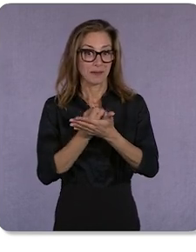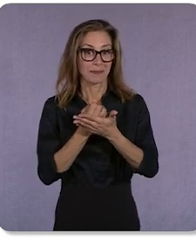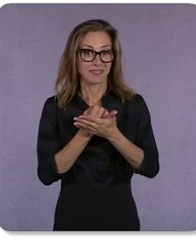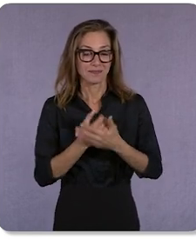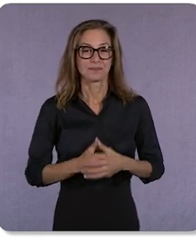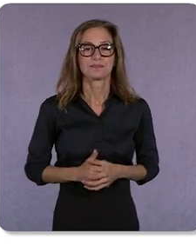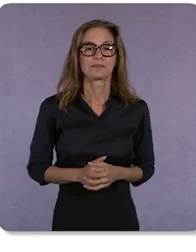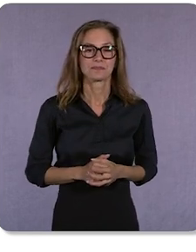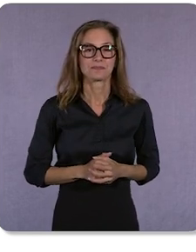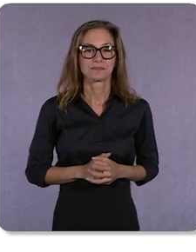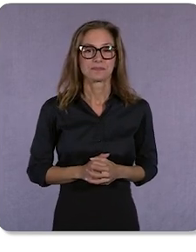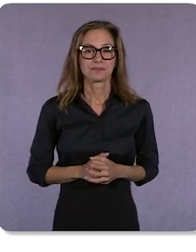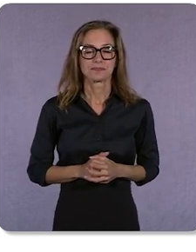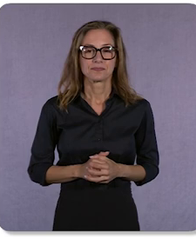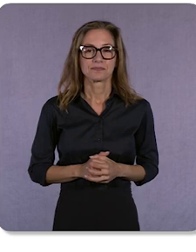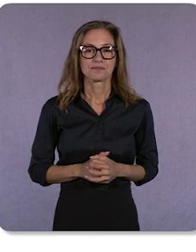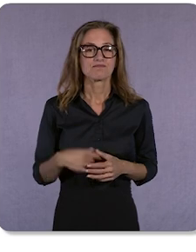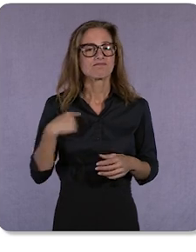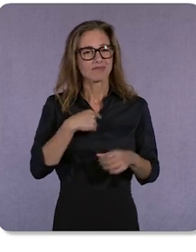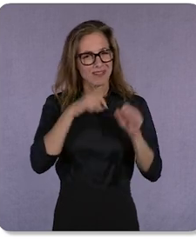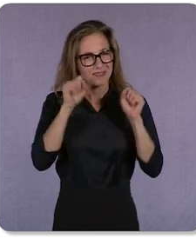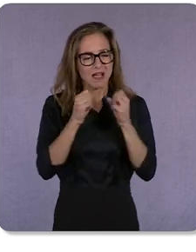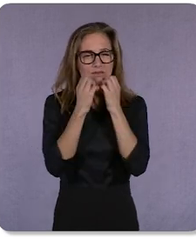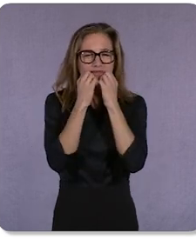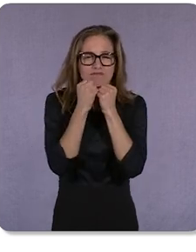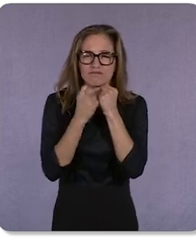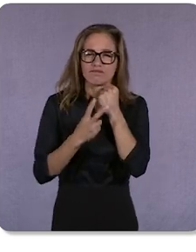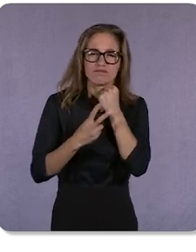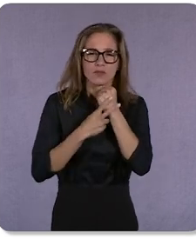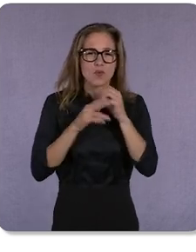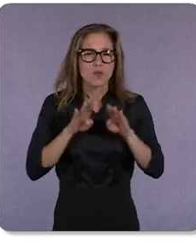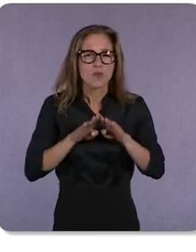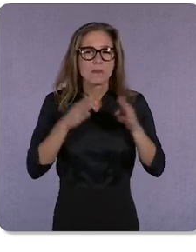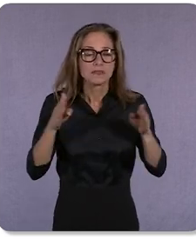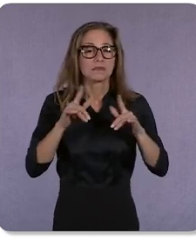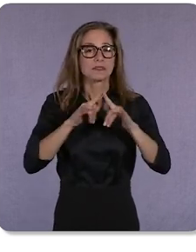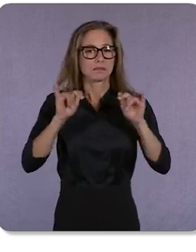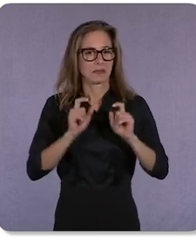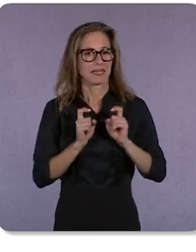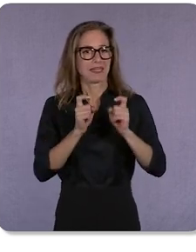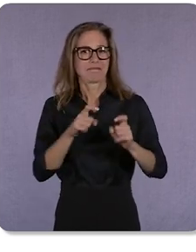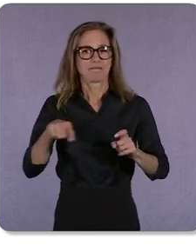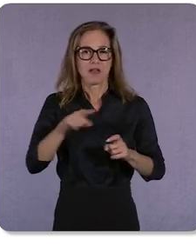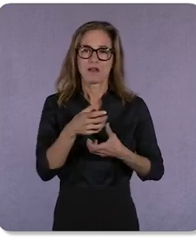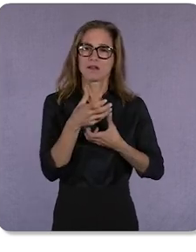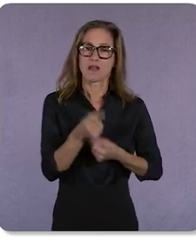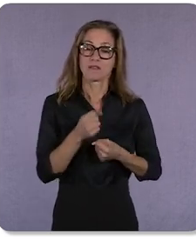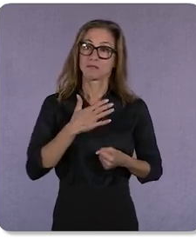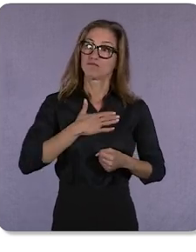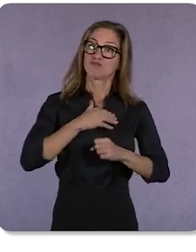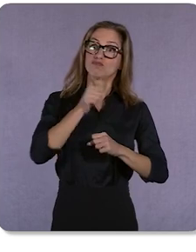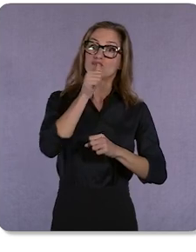And we can preserve openness while also giving them confidence that their privacy is protected.